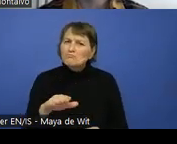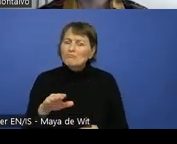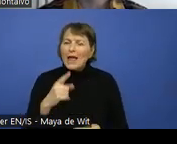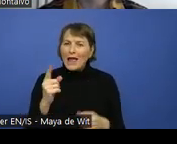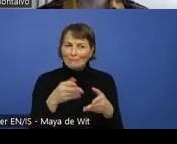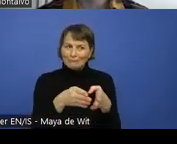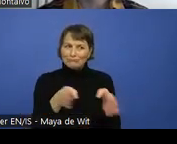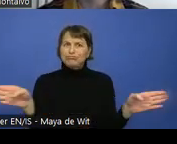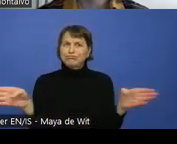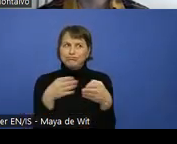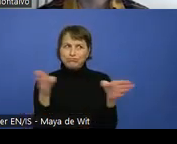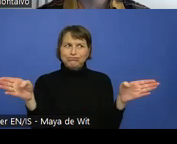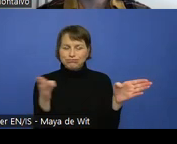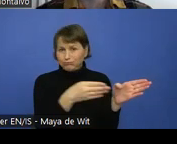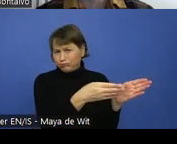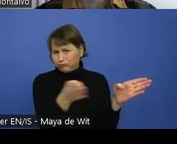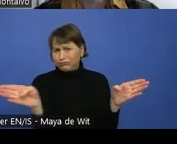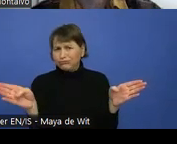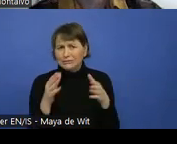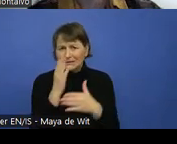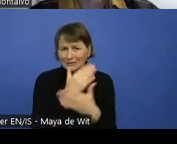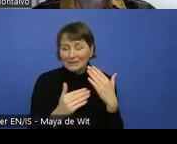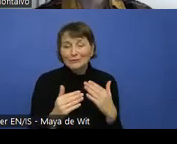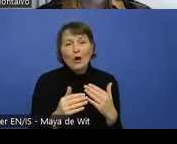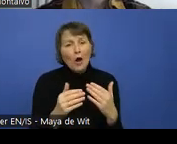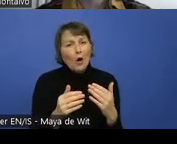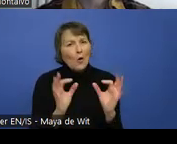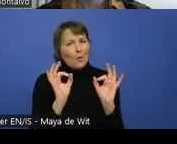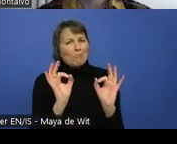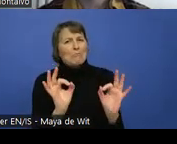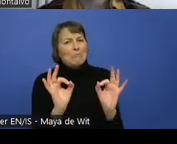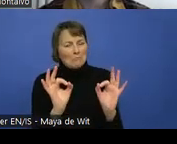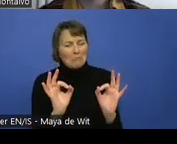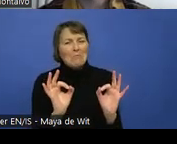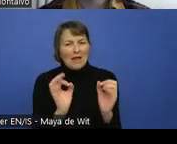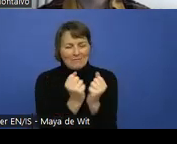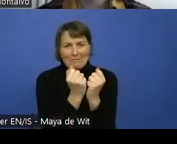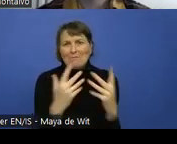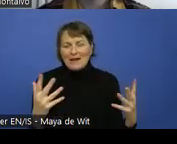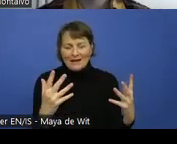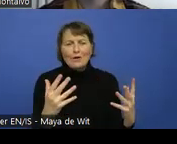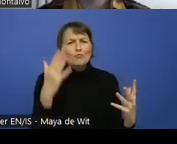And you have done a very good job on the bodies of knowledge explaining the different types of disabilities.